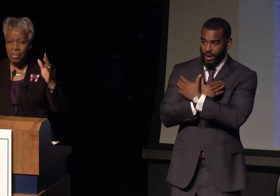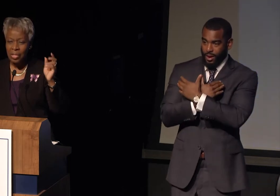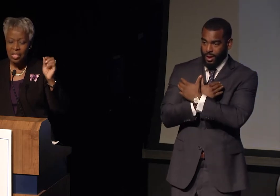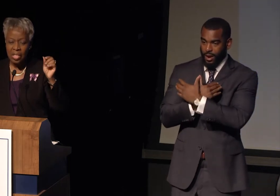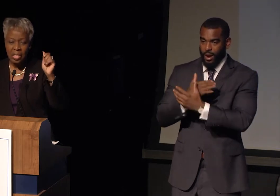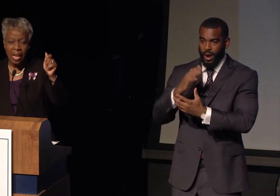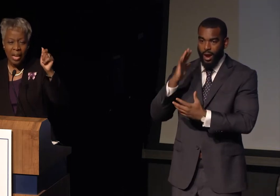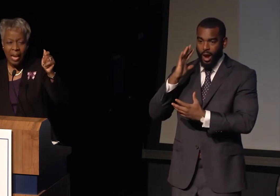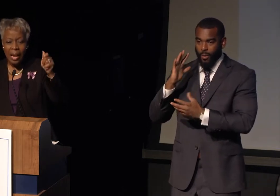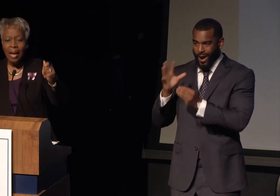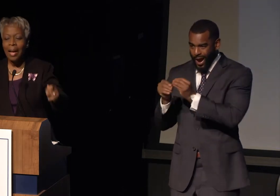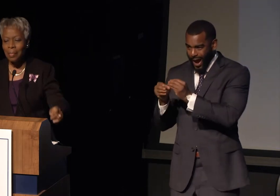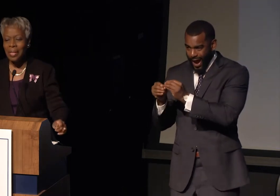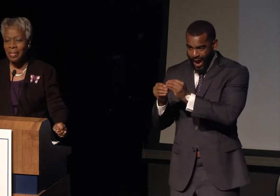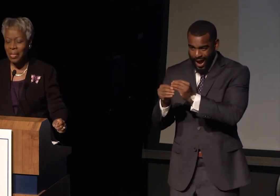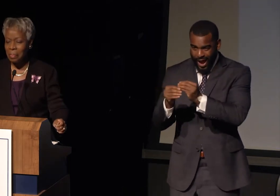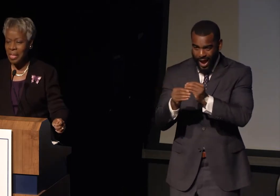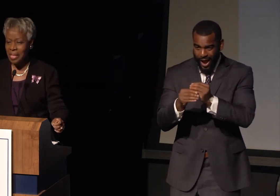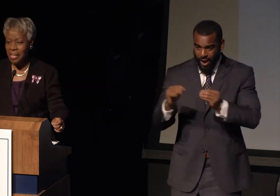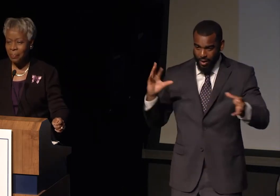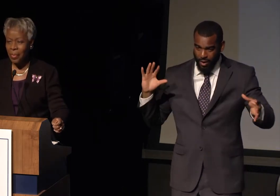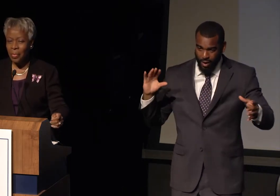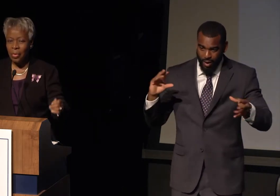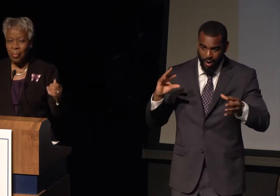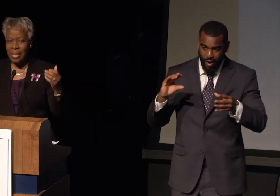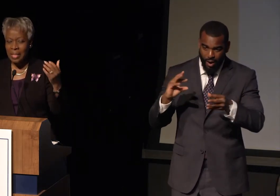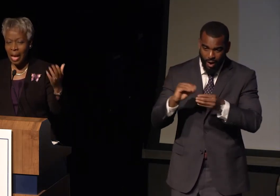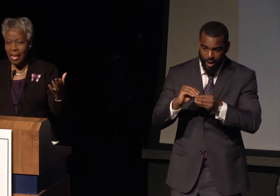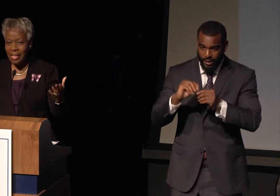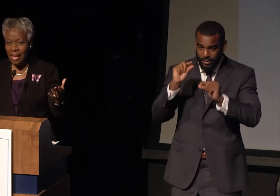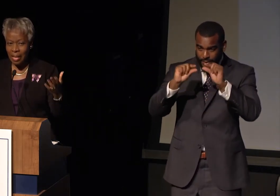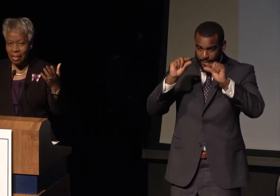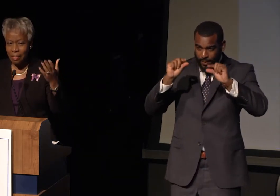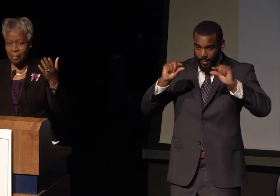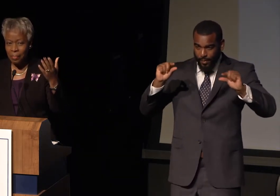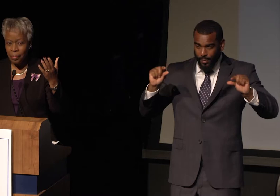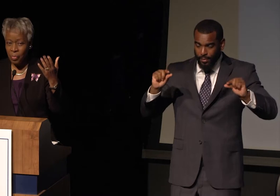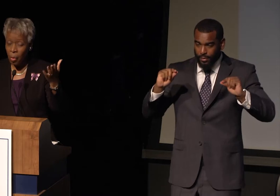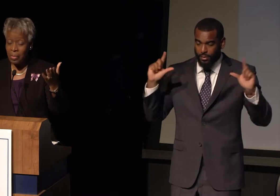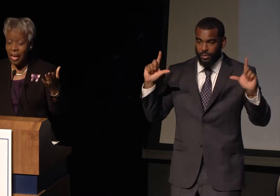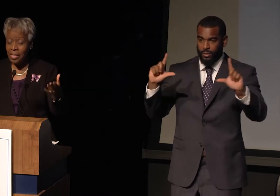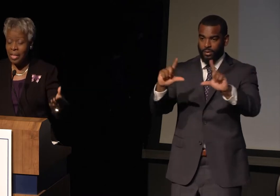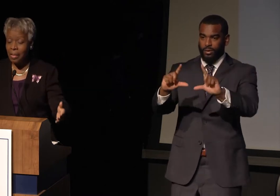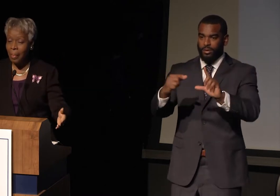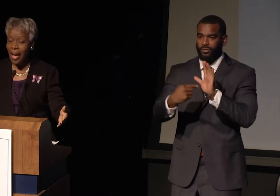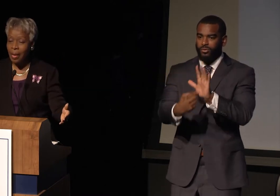that just say I believe in peace. There'll be signs, forms actually in the back,